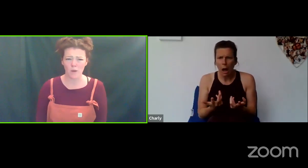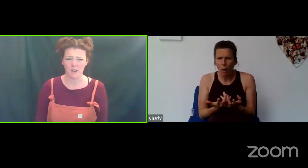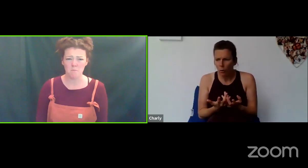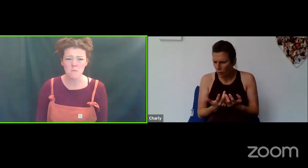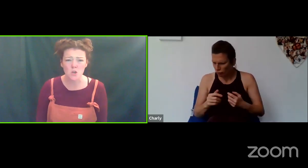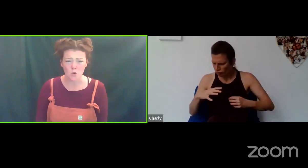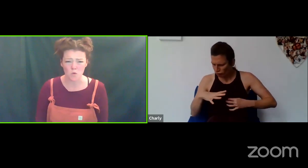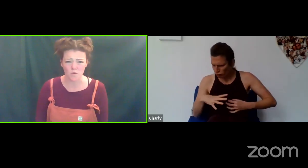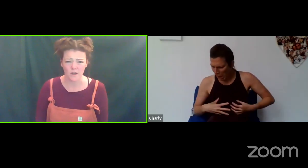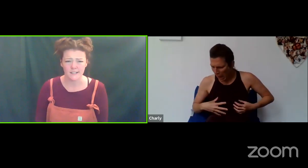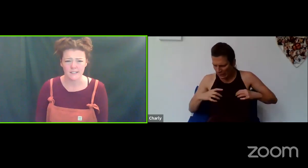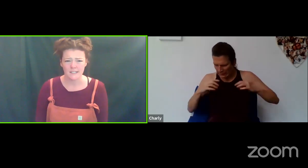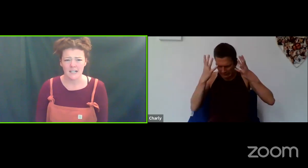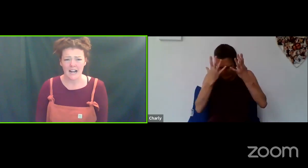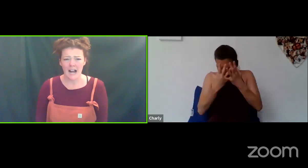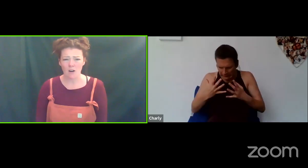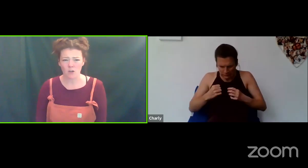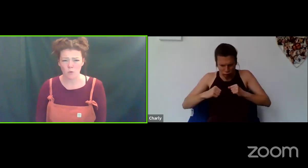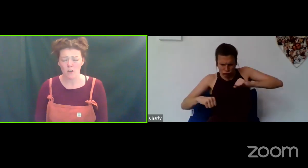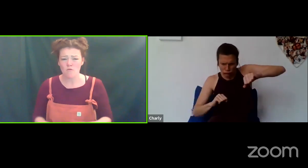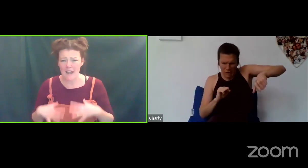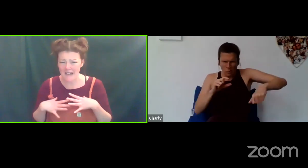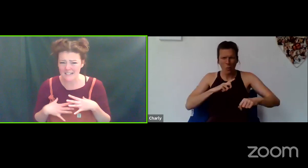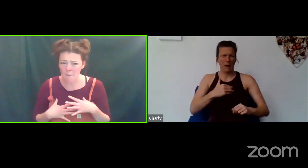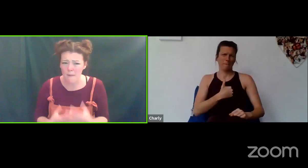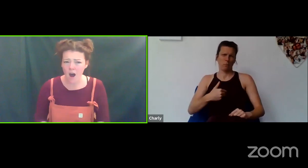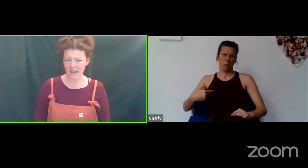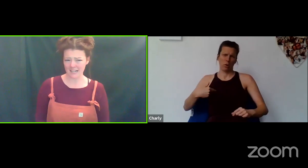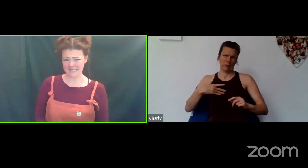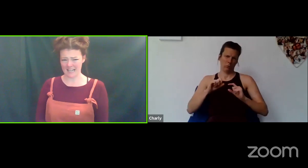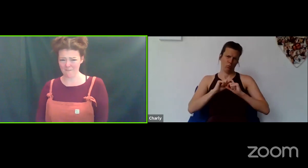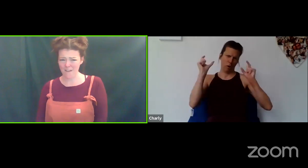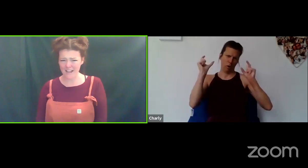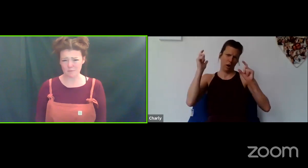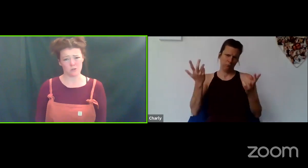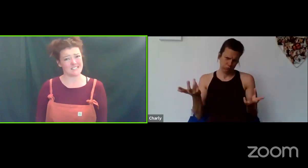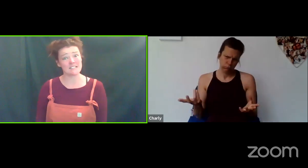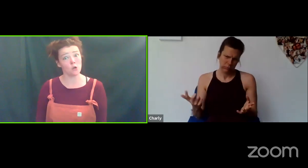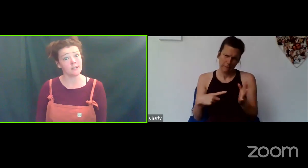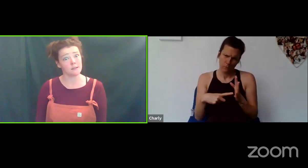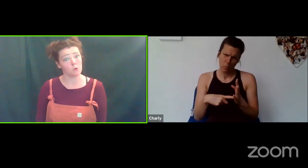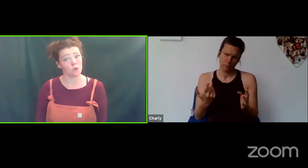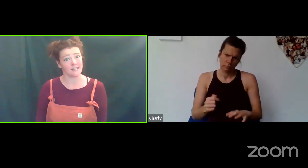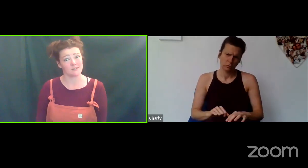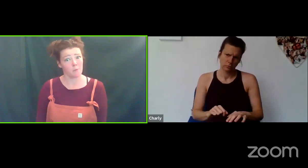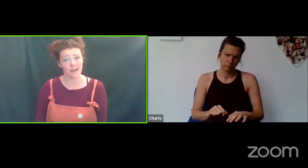can move, how can we relax our minds and get flexible because it is only the morning - we might